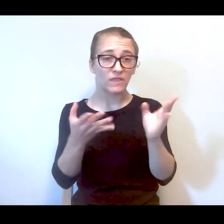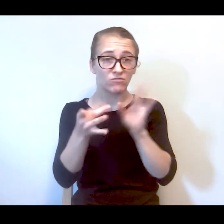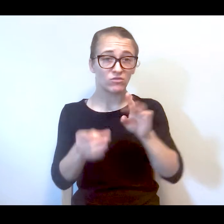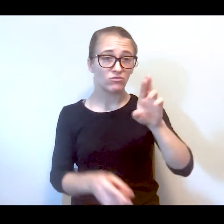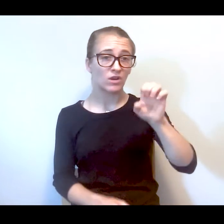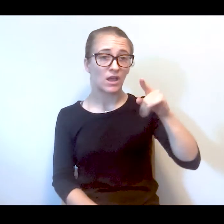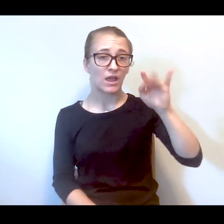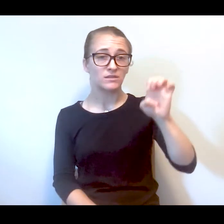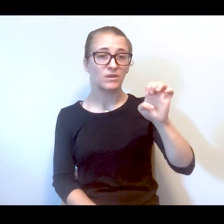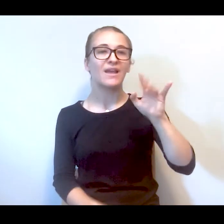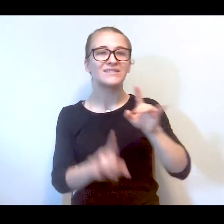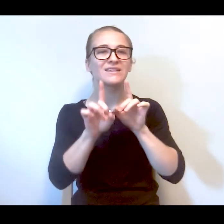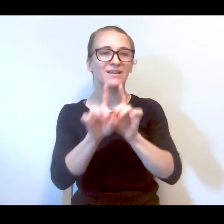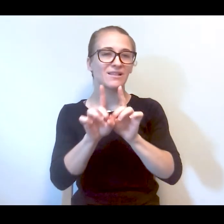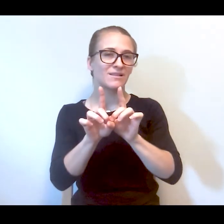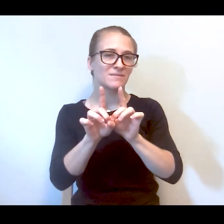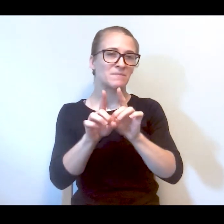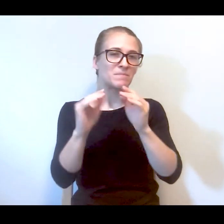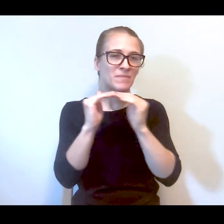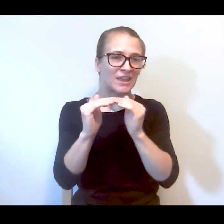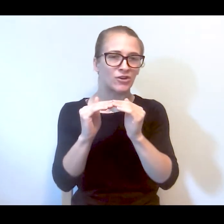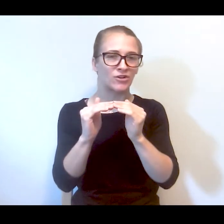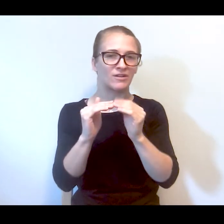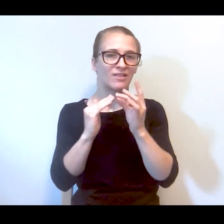great things about if is it's peer led and